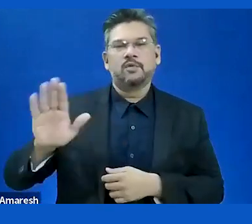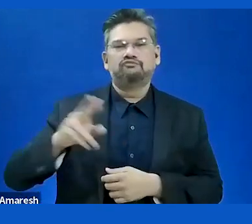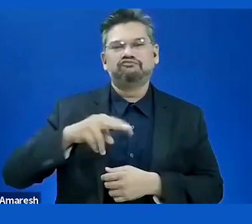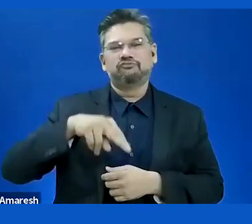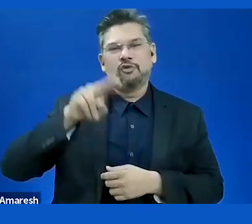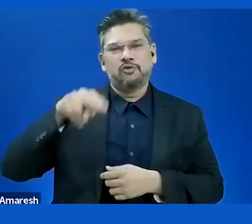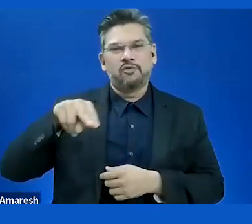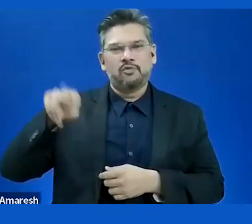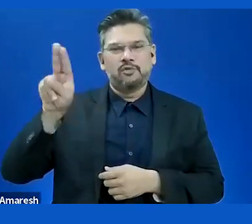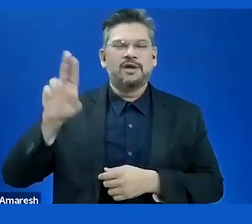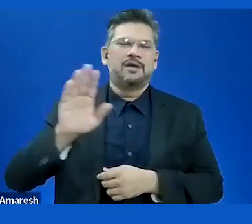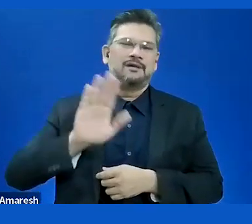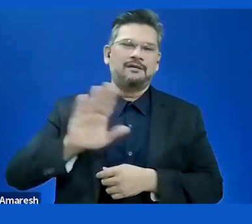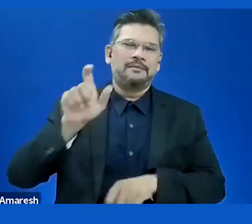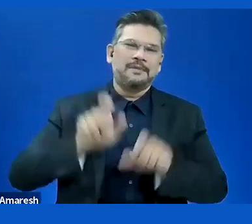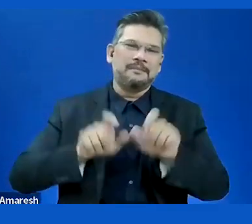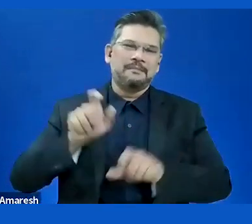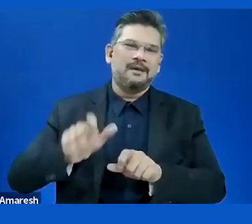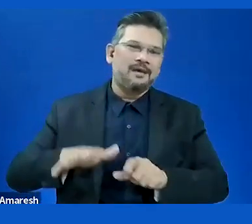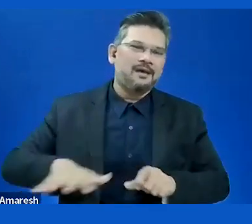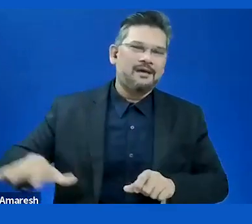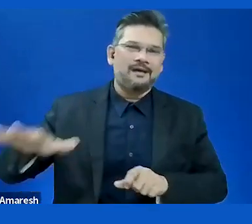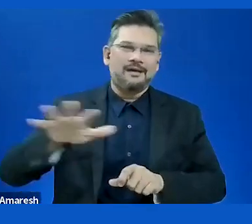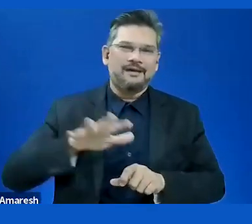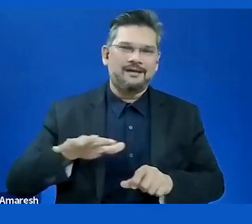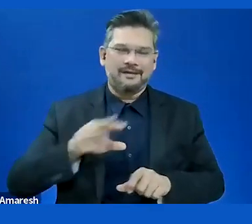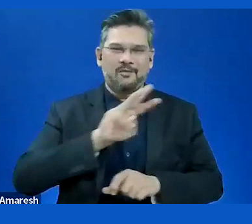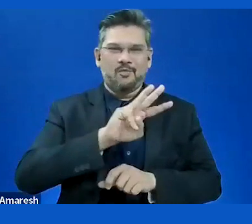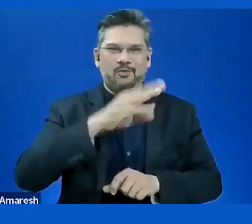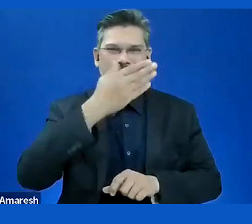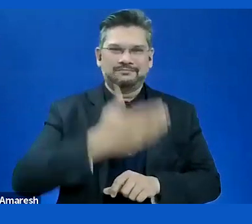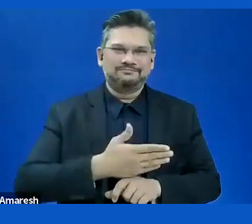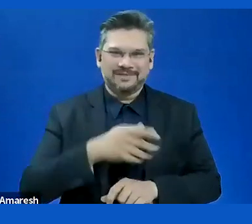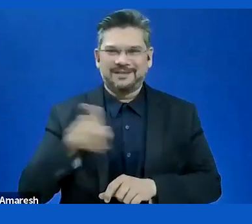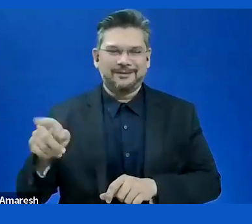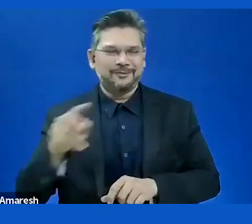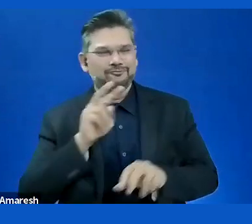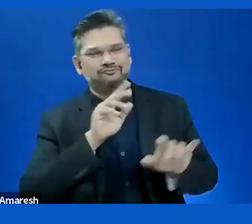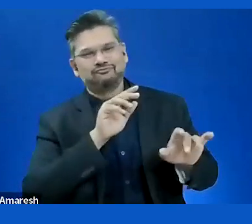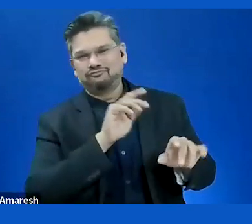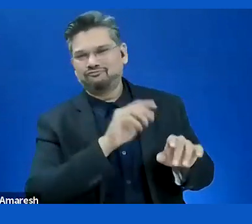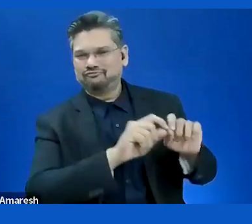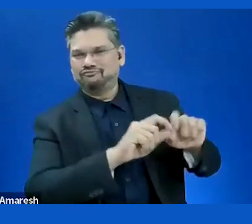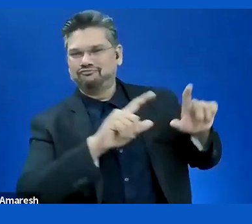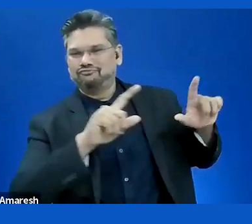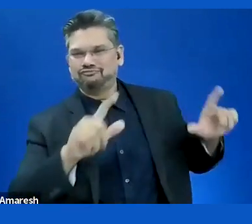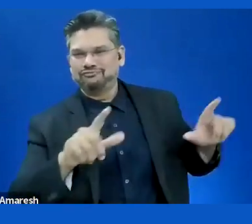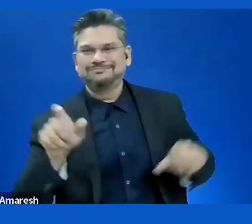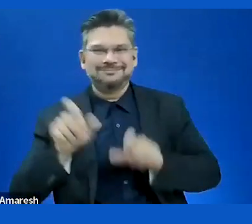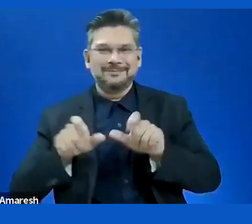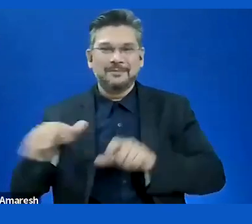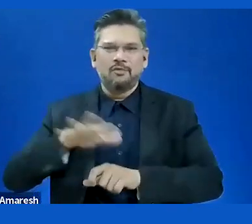experience of accessibility. Please, Cato Lie. >> CATO LIE: Thank you for your introduction and